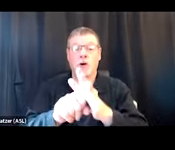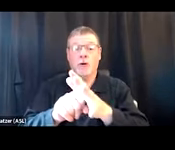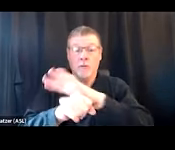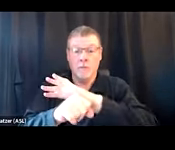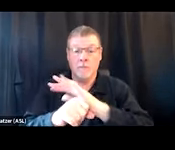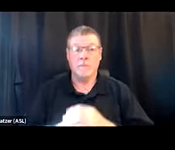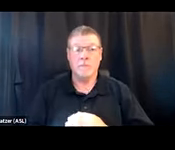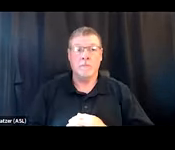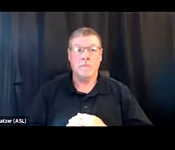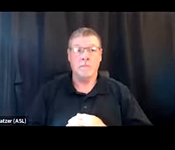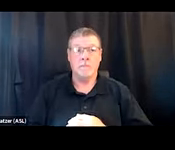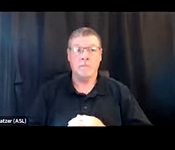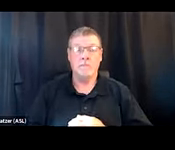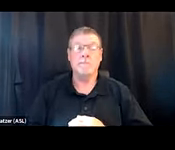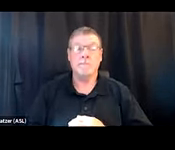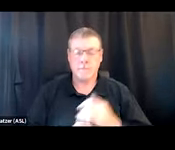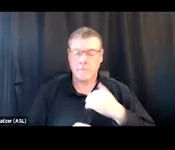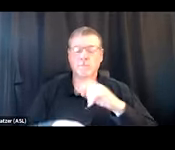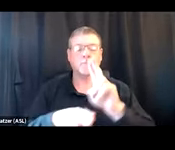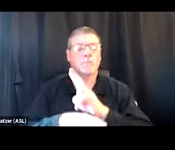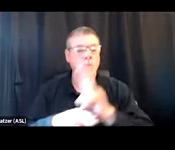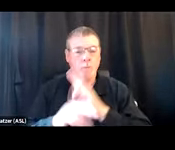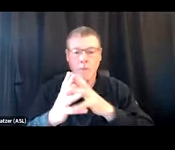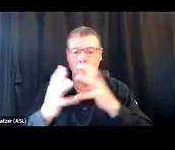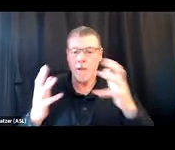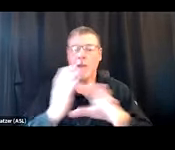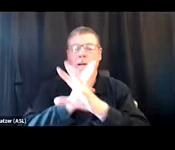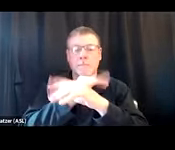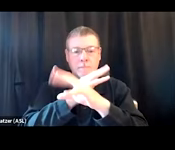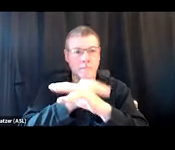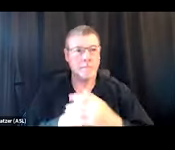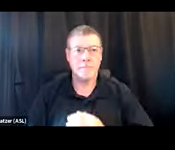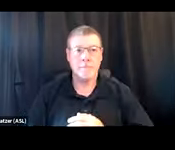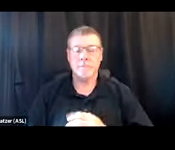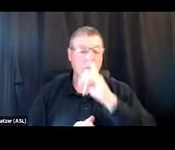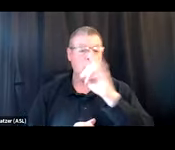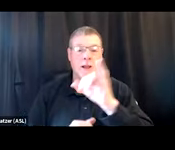we facilitated a lot of telehealth via the outreach van, just by providing access to a phone.